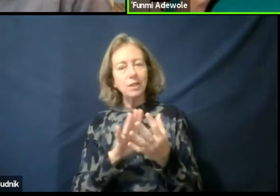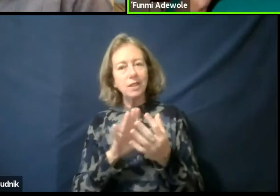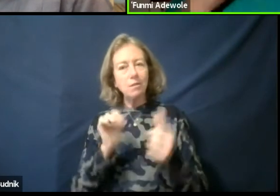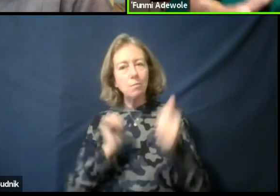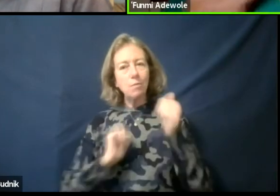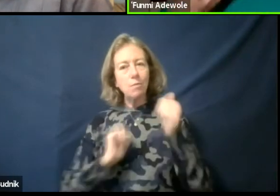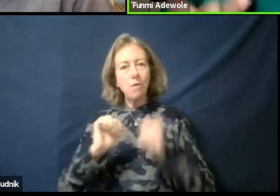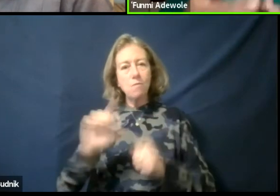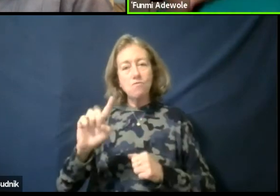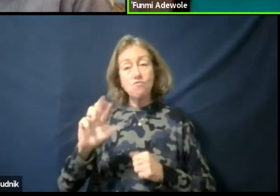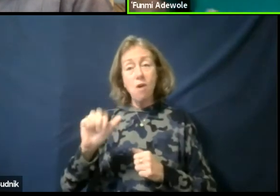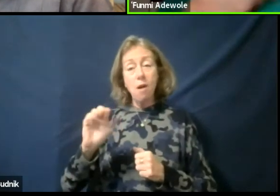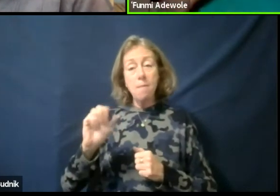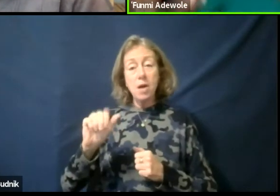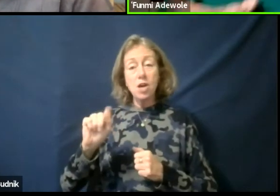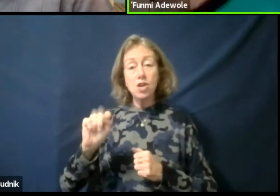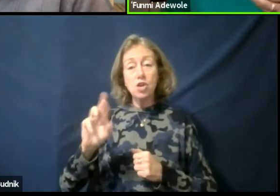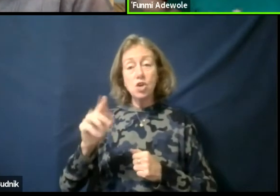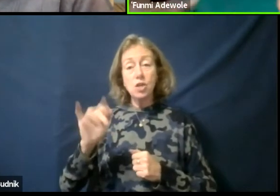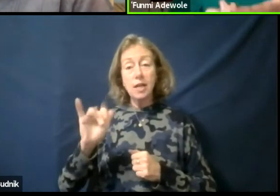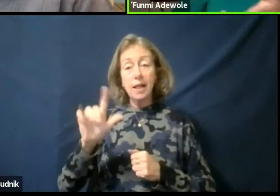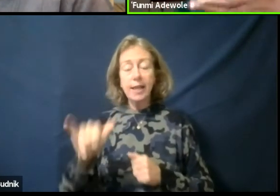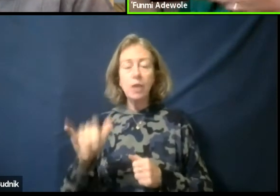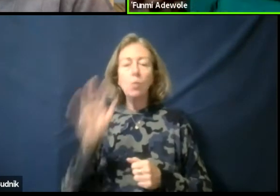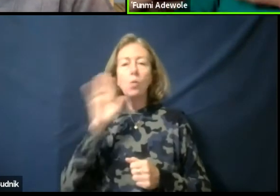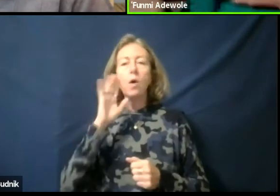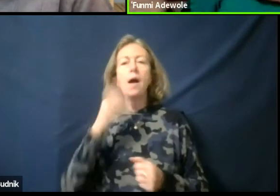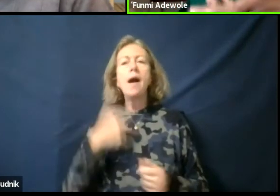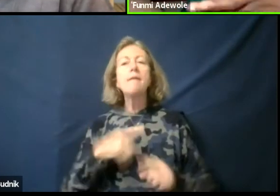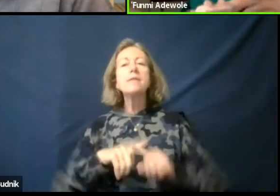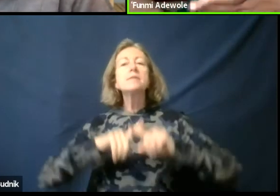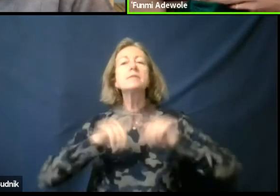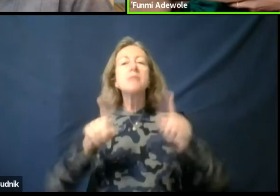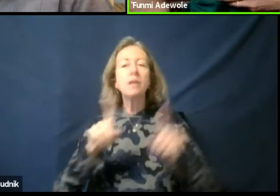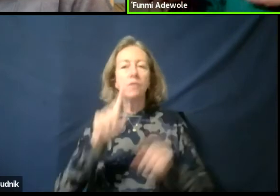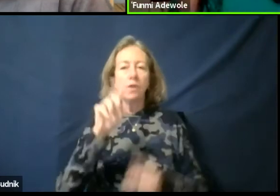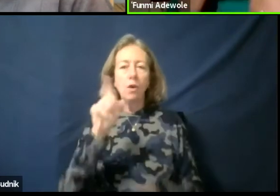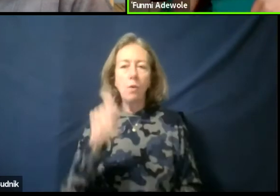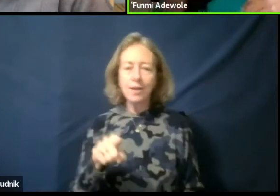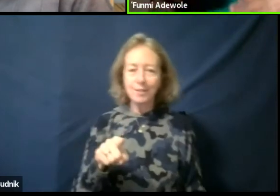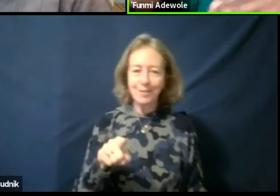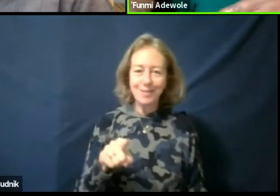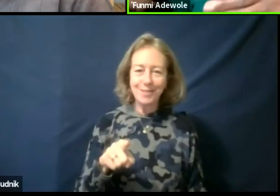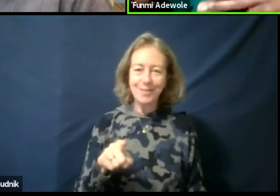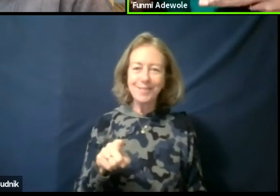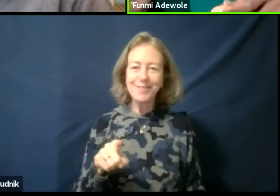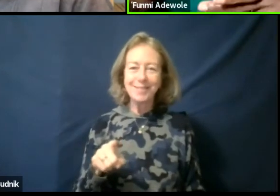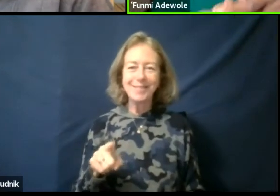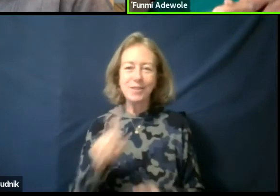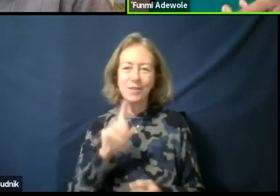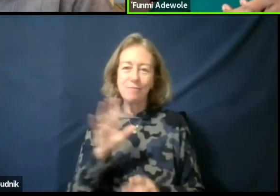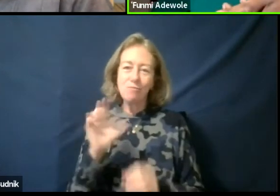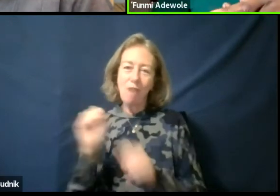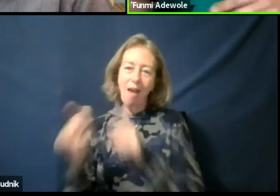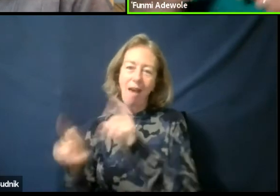they will probably know a different set of questions to ask elders than the ones they ask now.